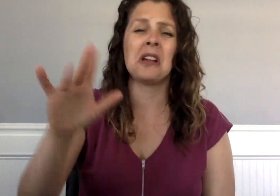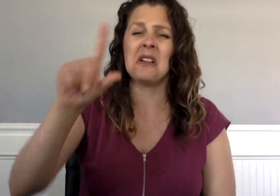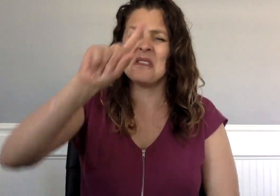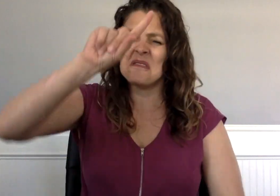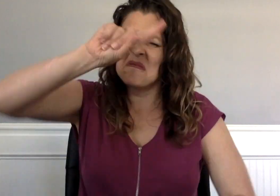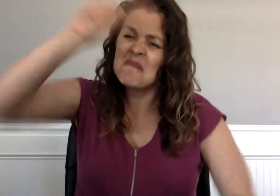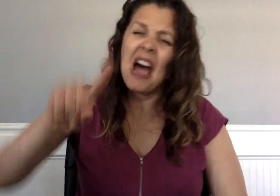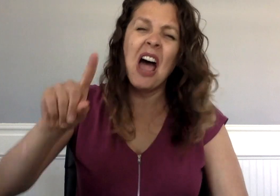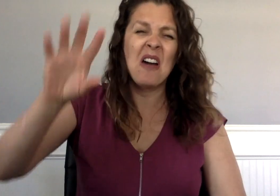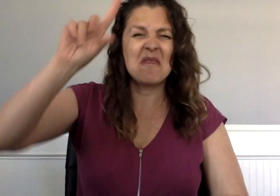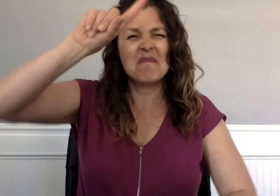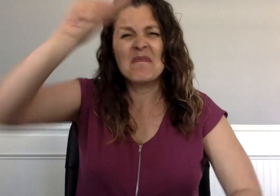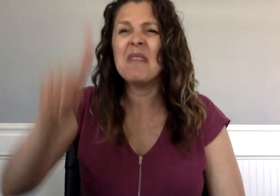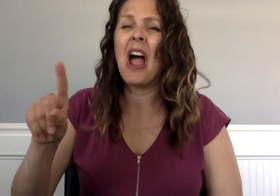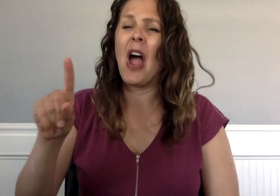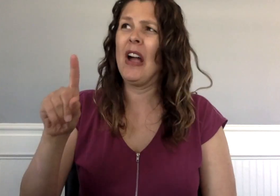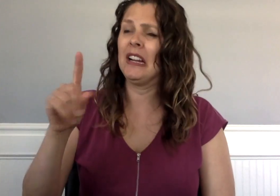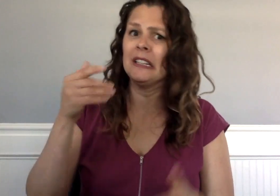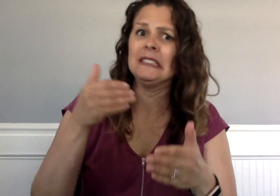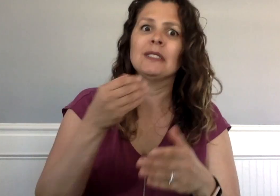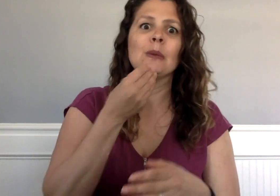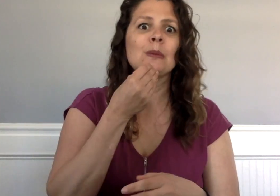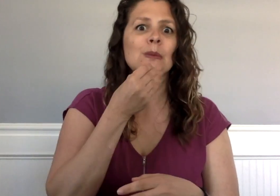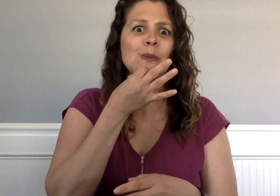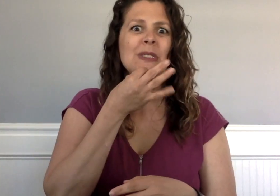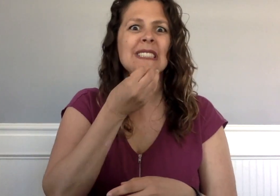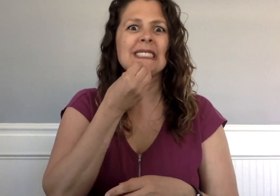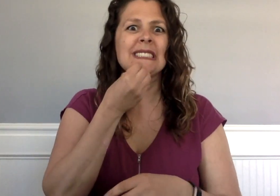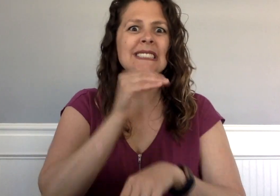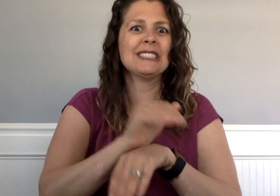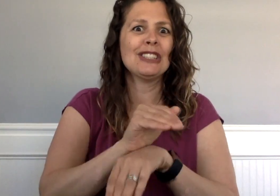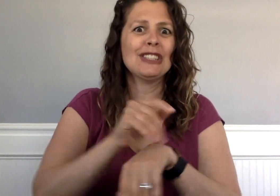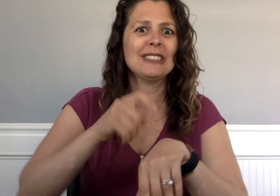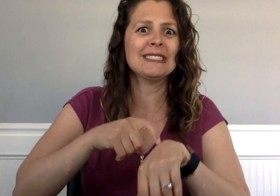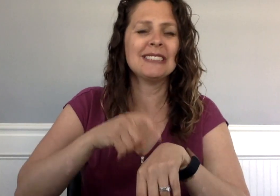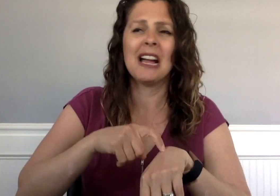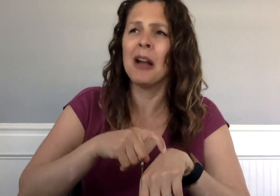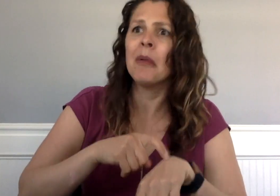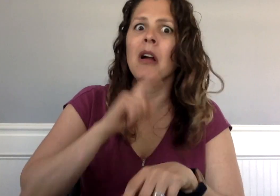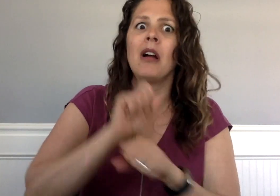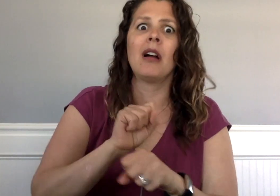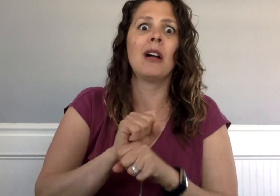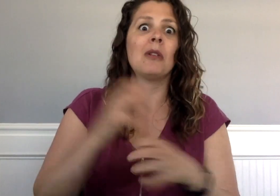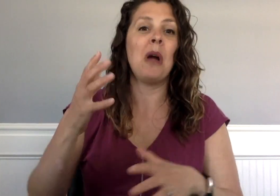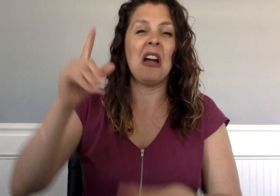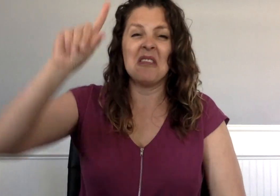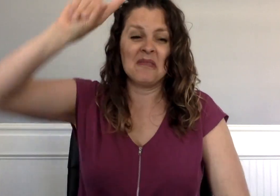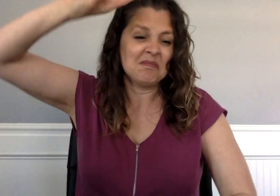Lightning lit up the living room just before dinner.